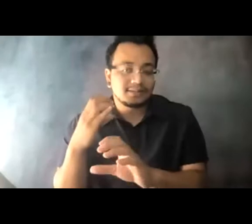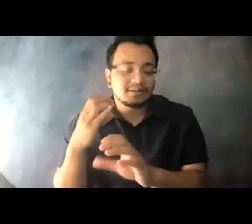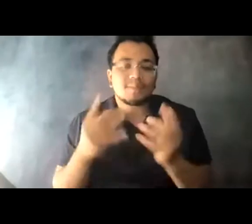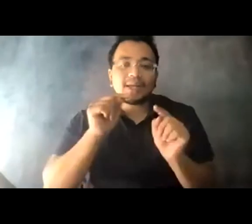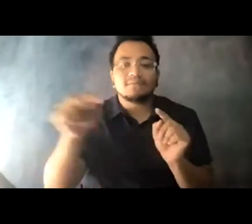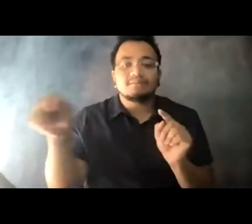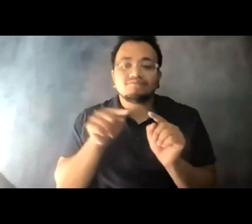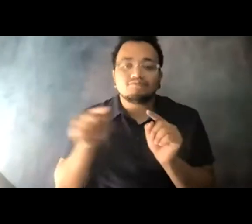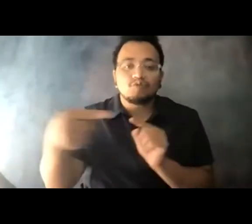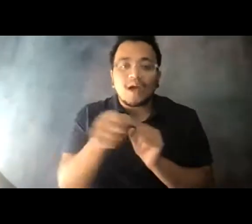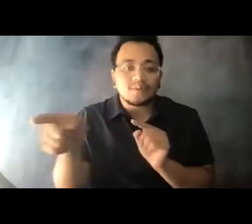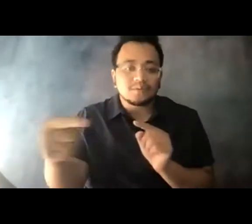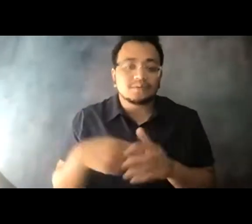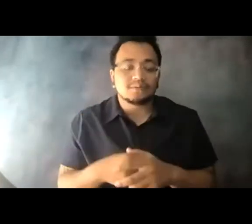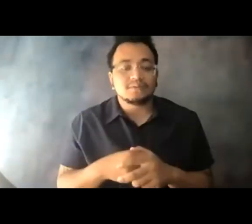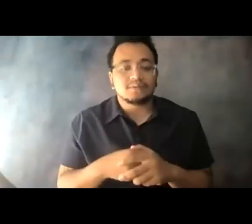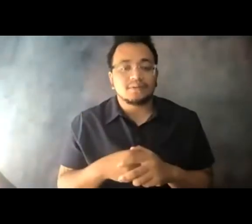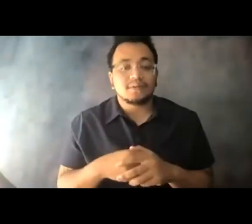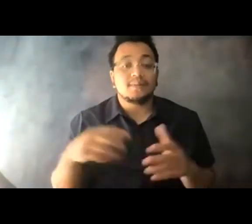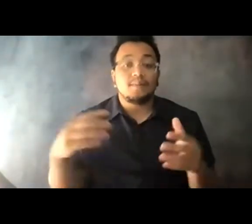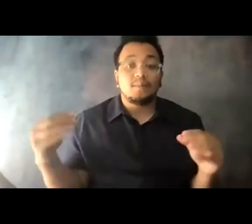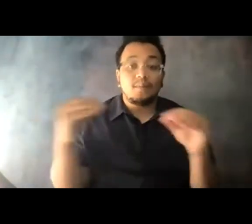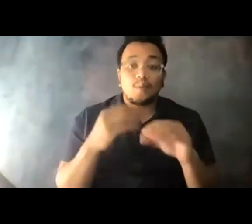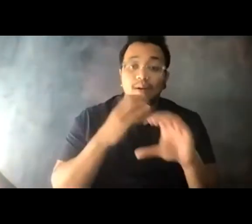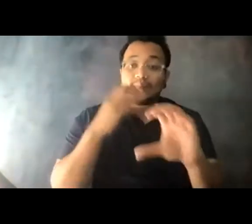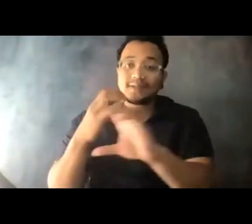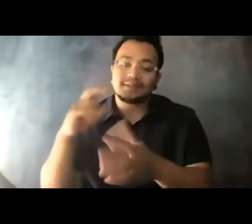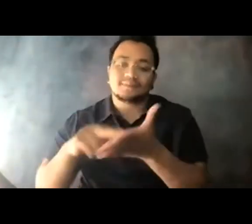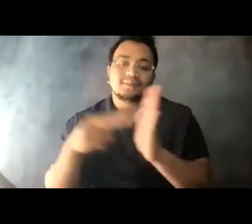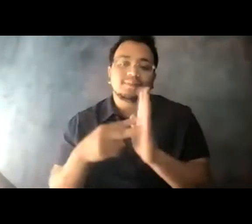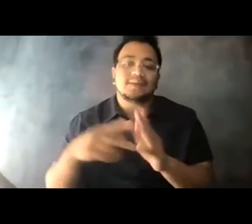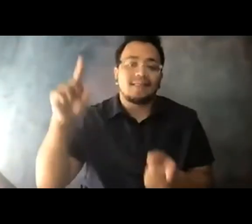14:07:44 More buses equals more riders getting where they need to go faster.